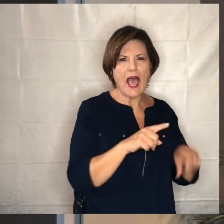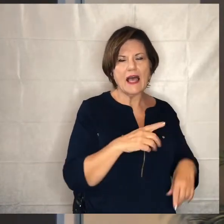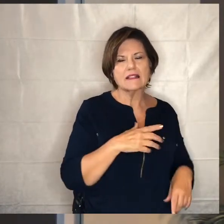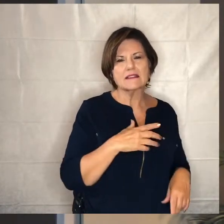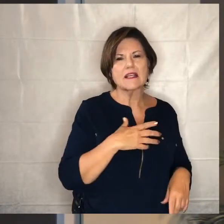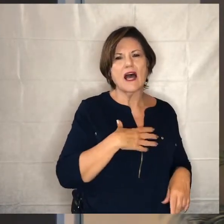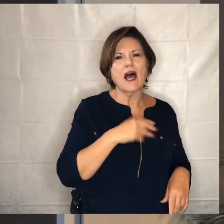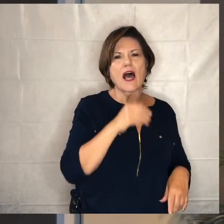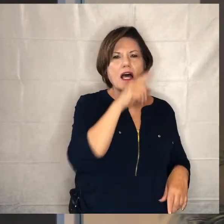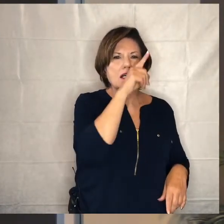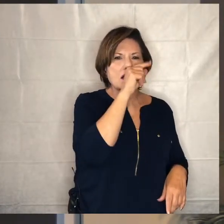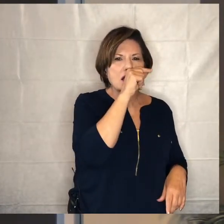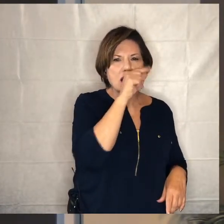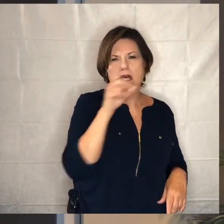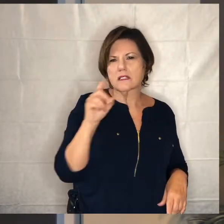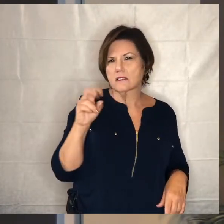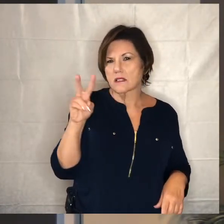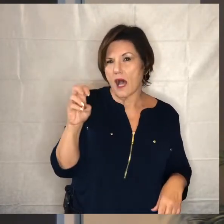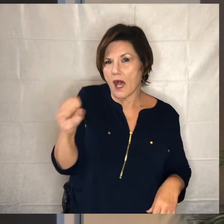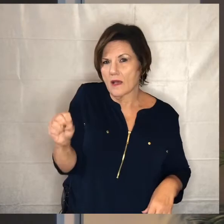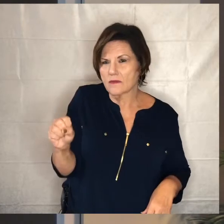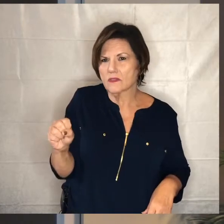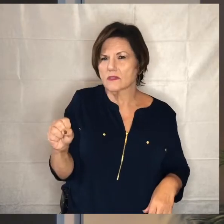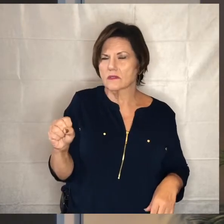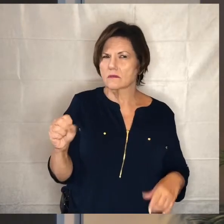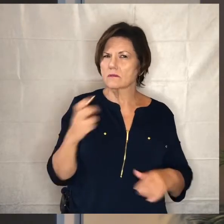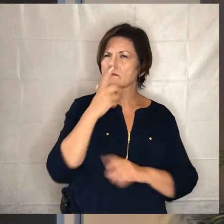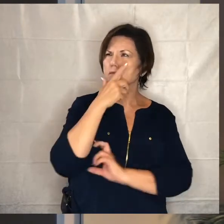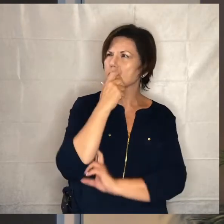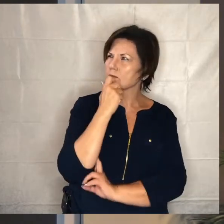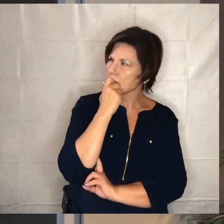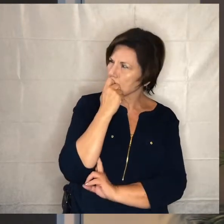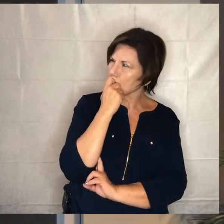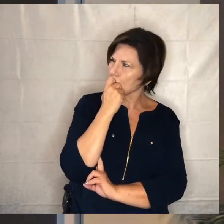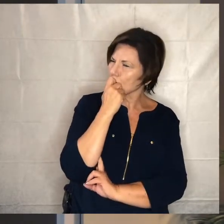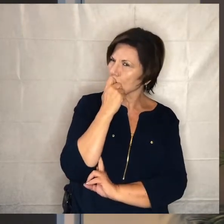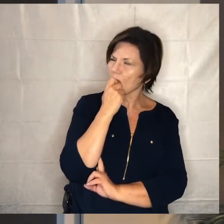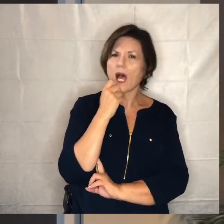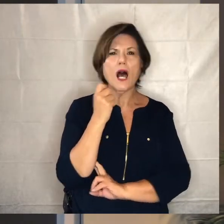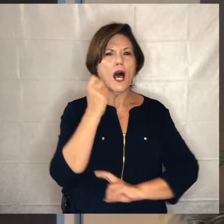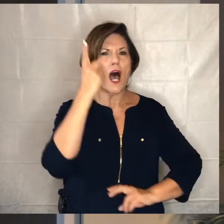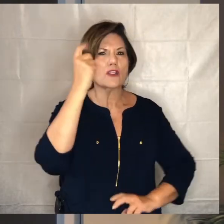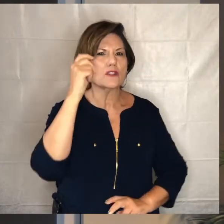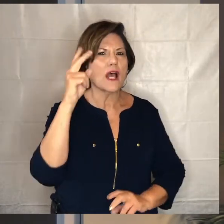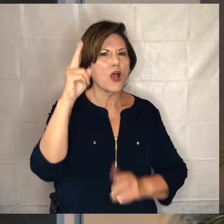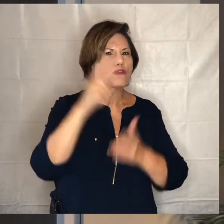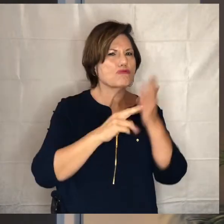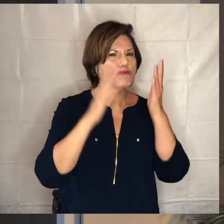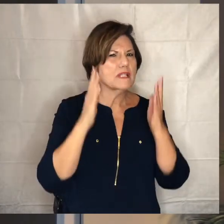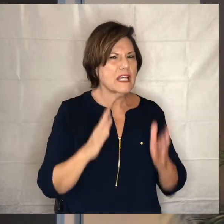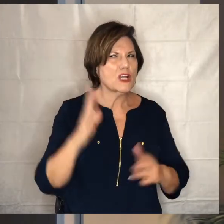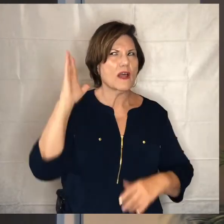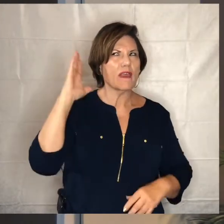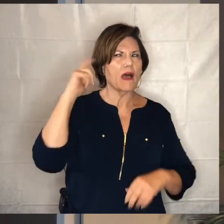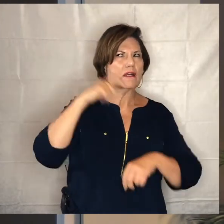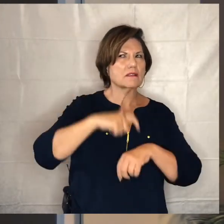look at these two images that are that are really would be to the the reader at that time would have very strong implications the serpent